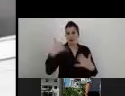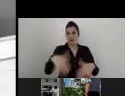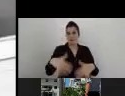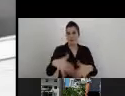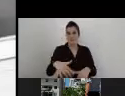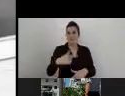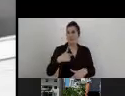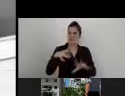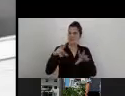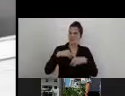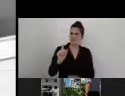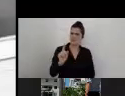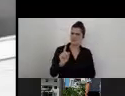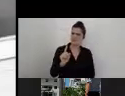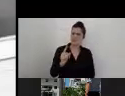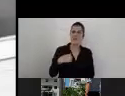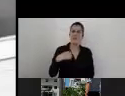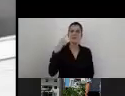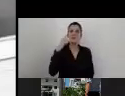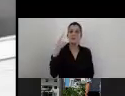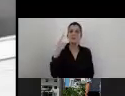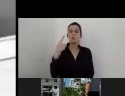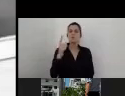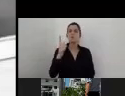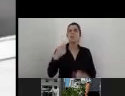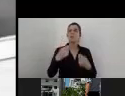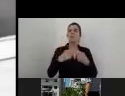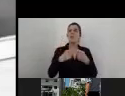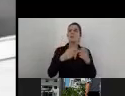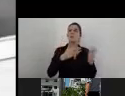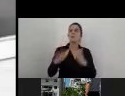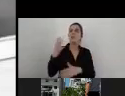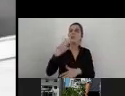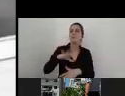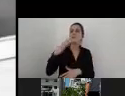I think it's only the matter of prioritizing and planning it in the way